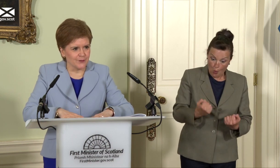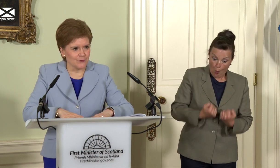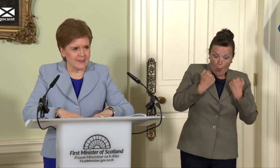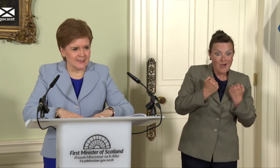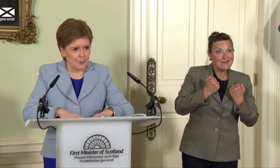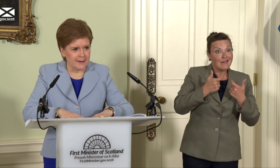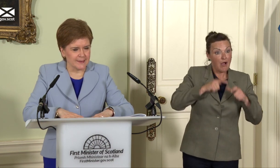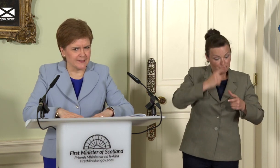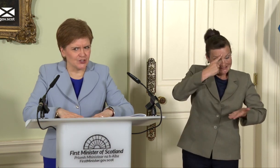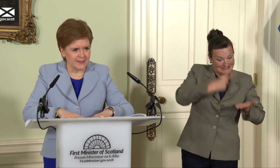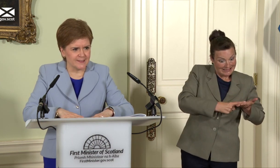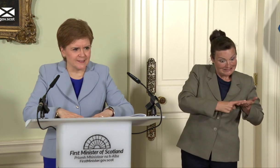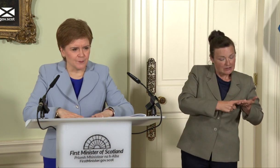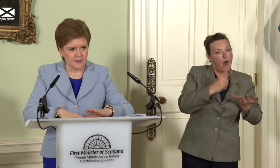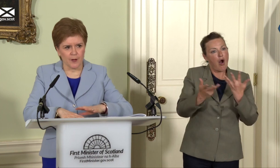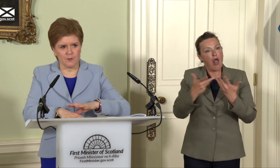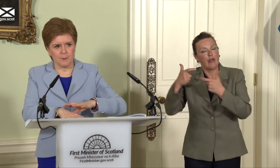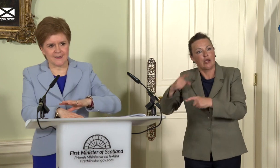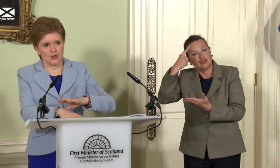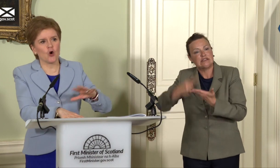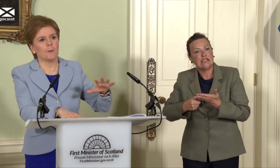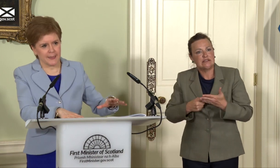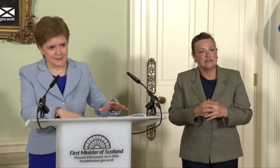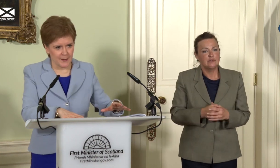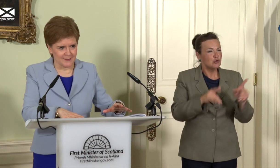already independent and suggested to them that somehow they’d be better not being independent